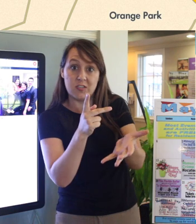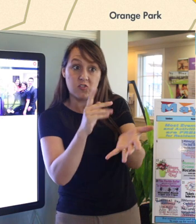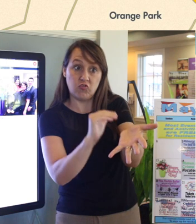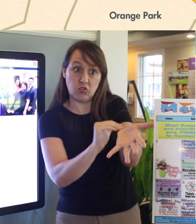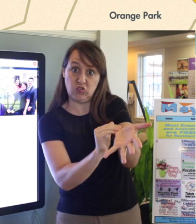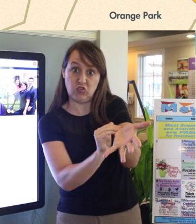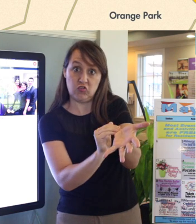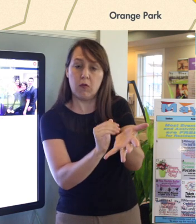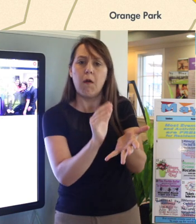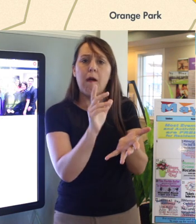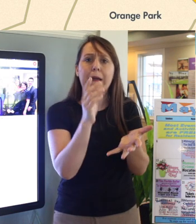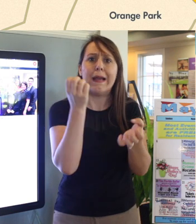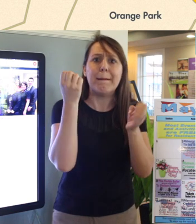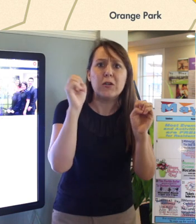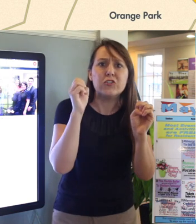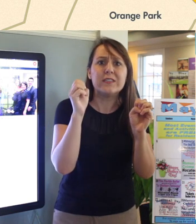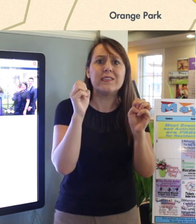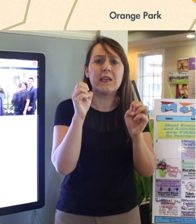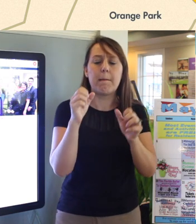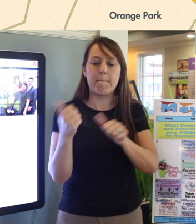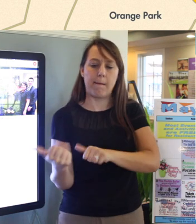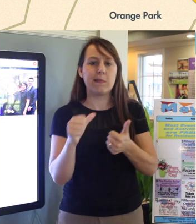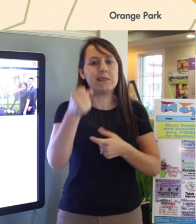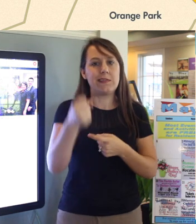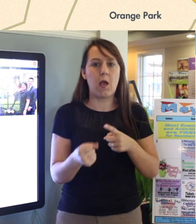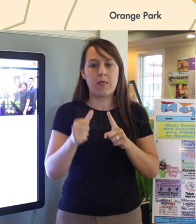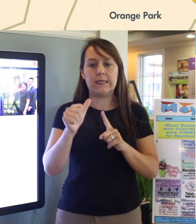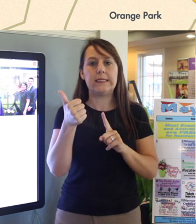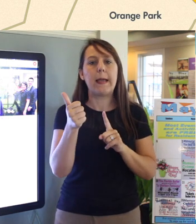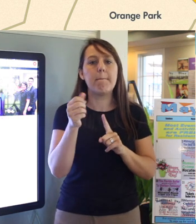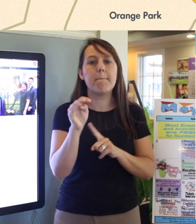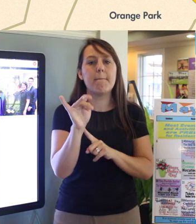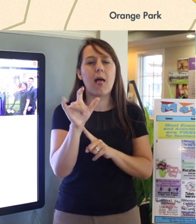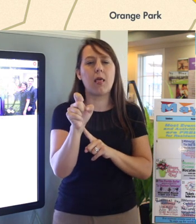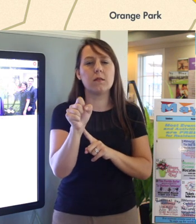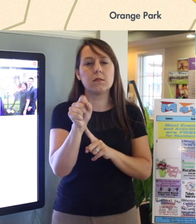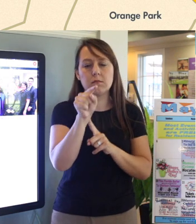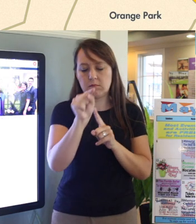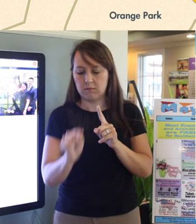but for emergency, Baptist South is 10 miles away